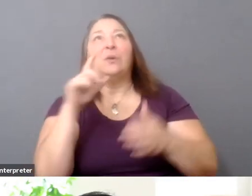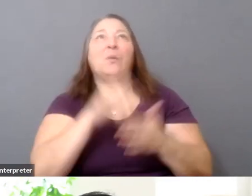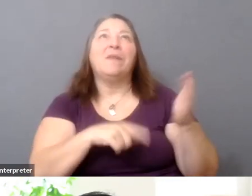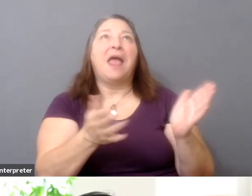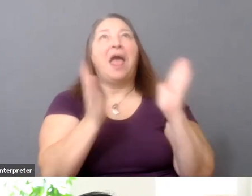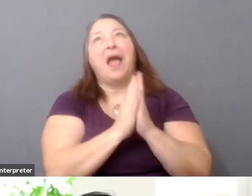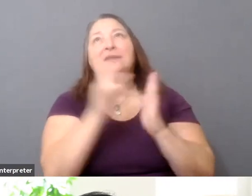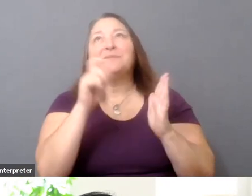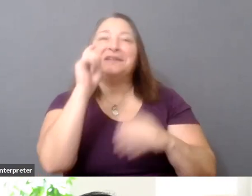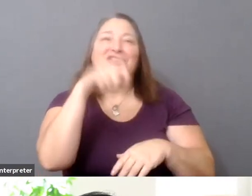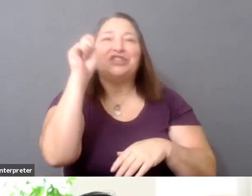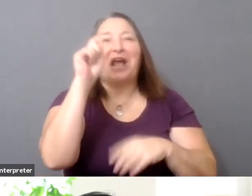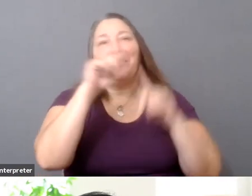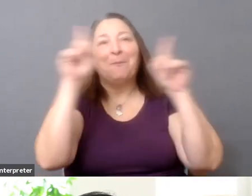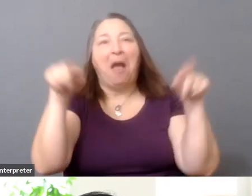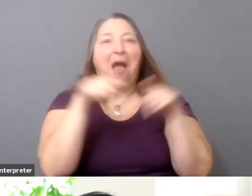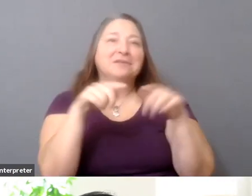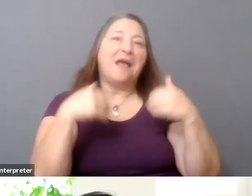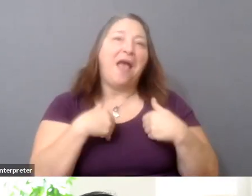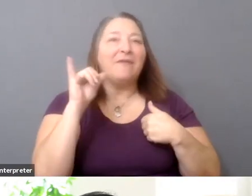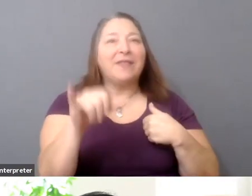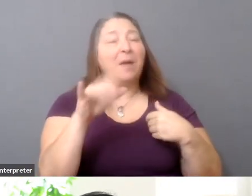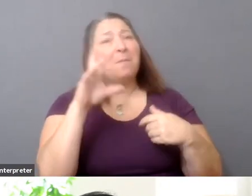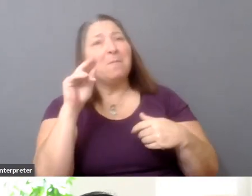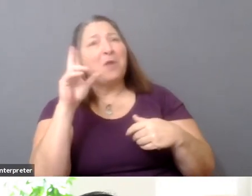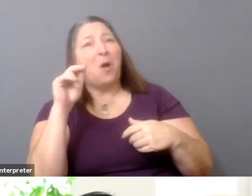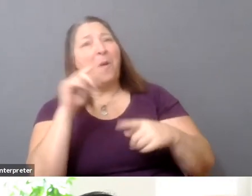seeing the creative potential in some of those modes of expression?